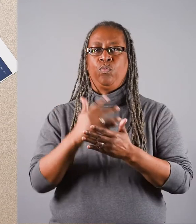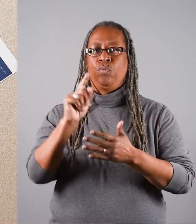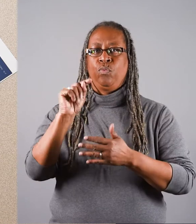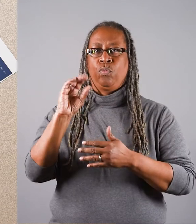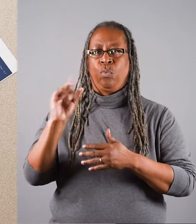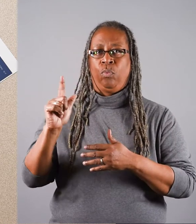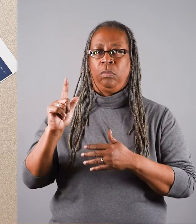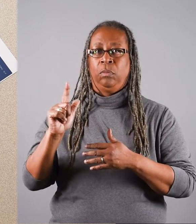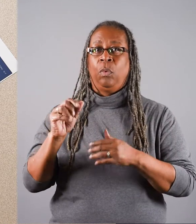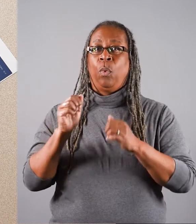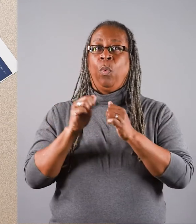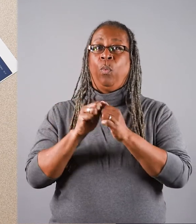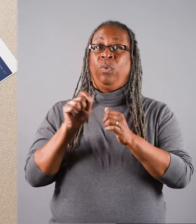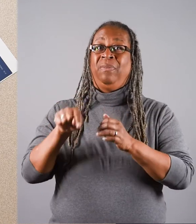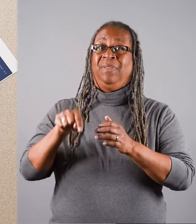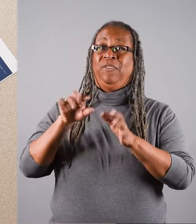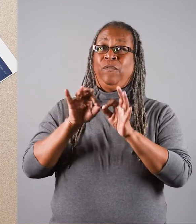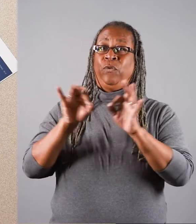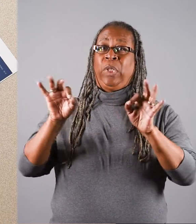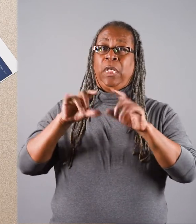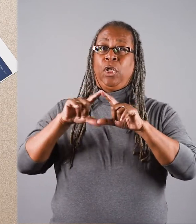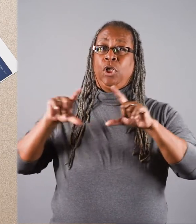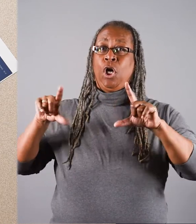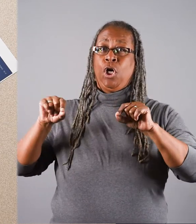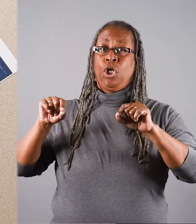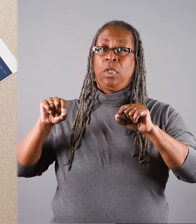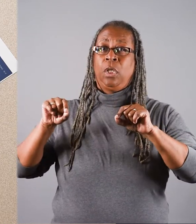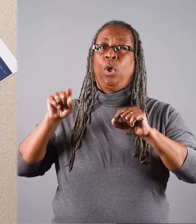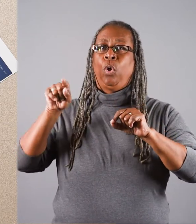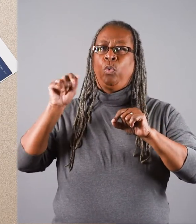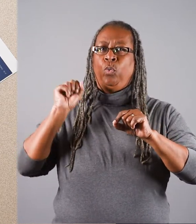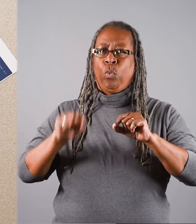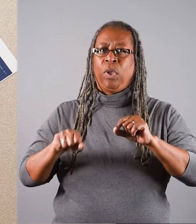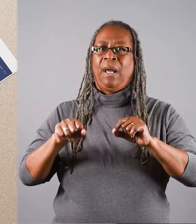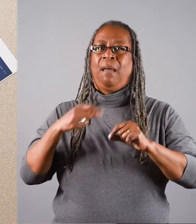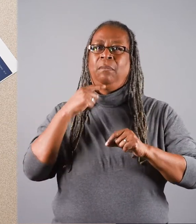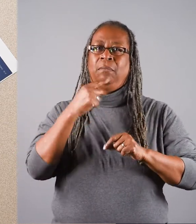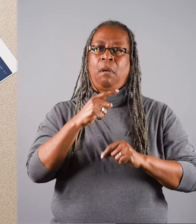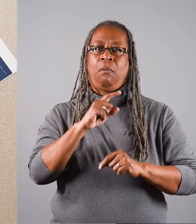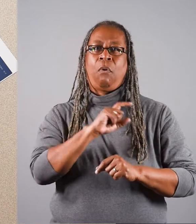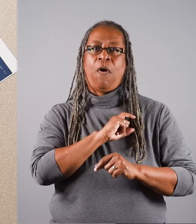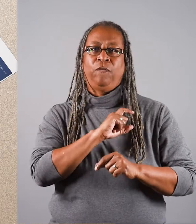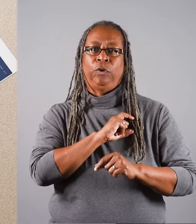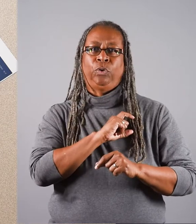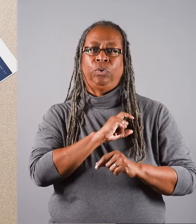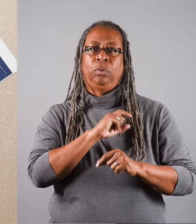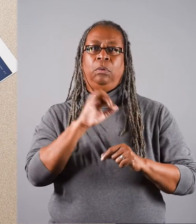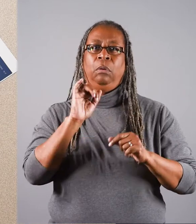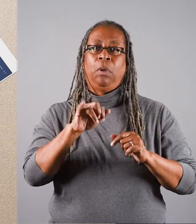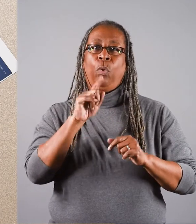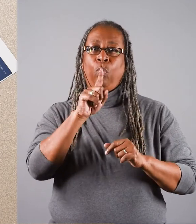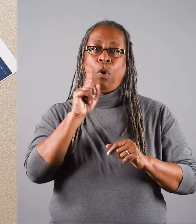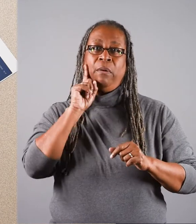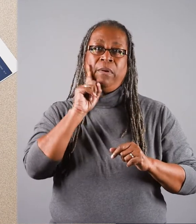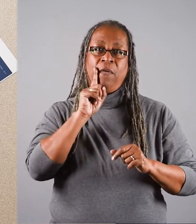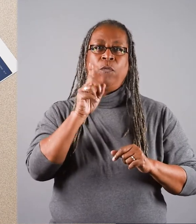With this free card, you can tell an officer that you are deaf or hard of hearing and show